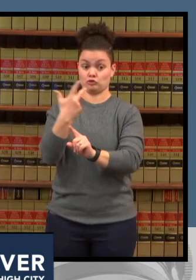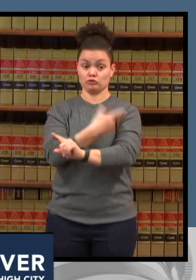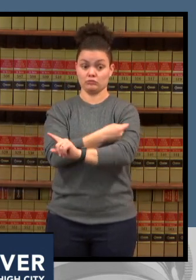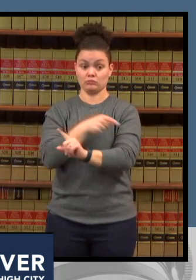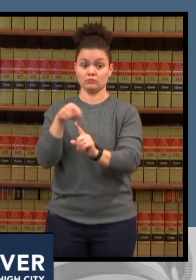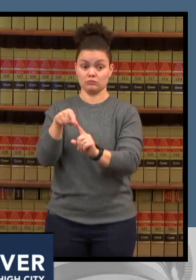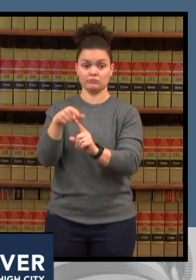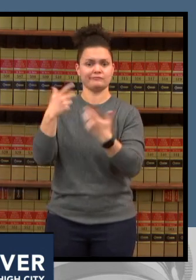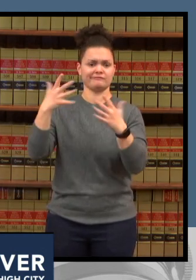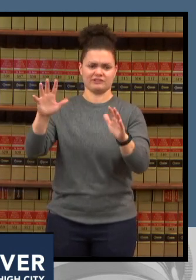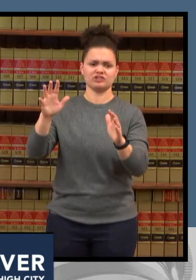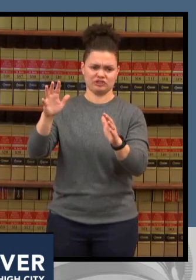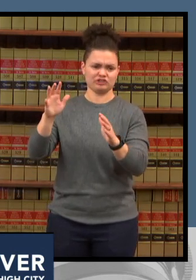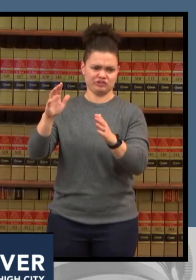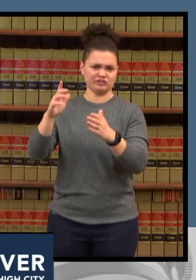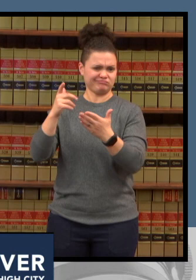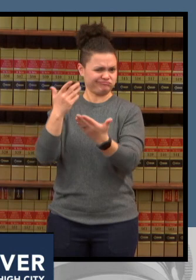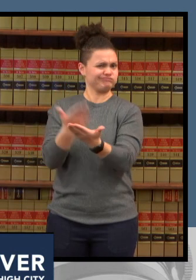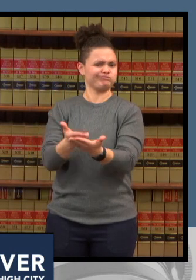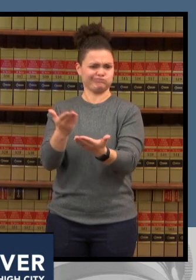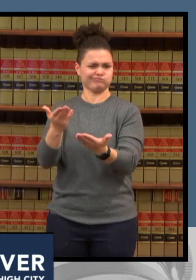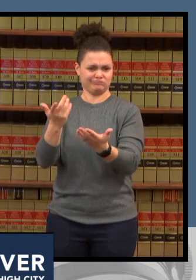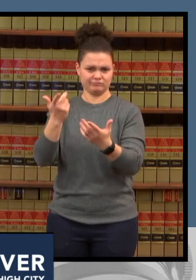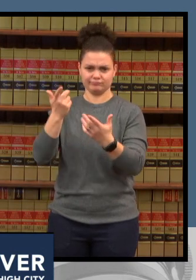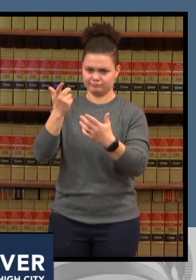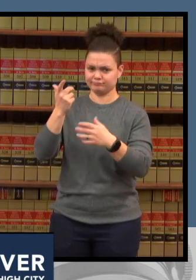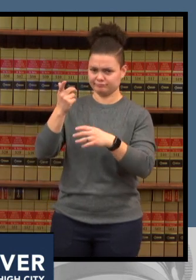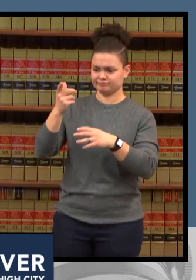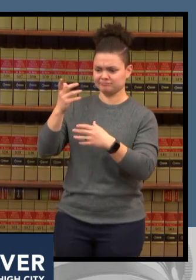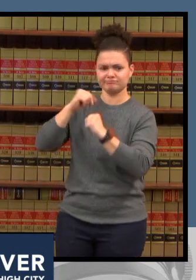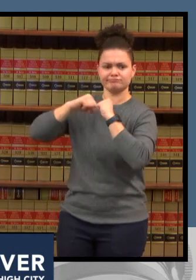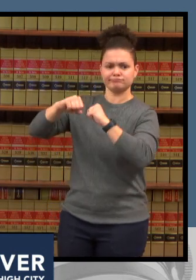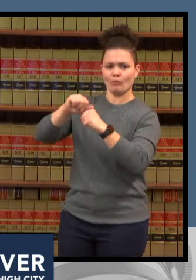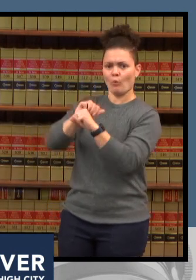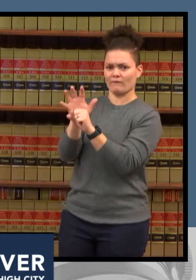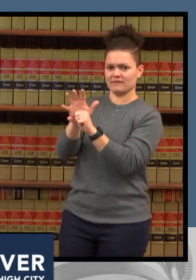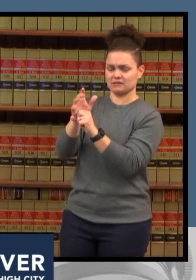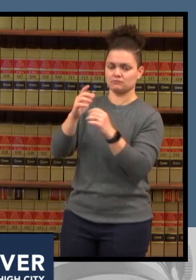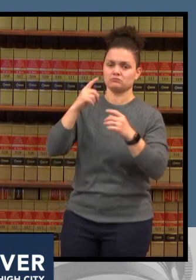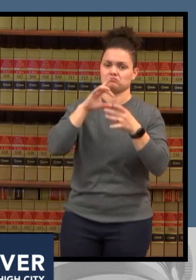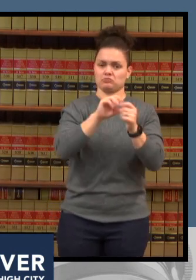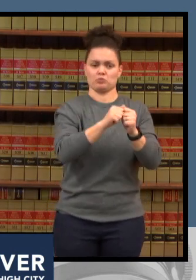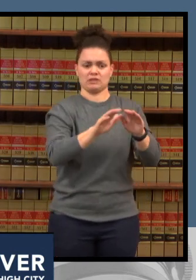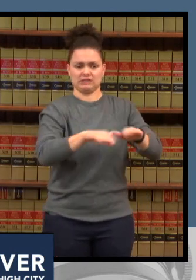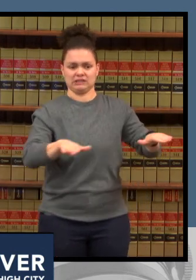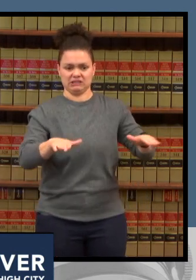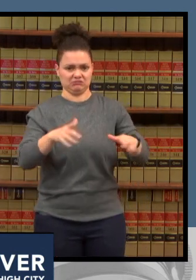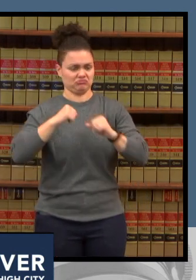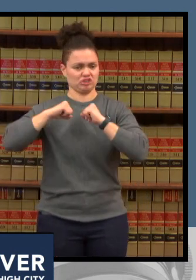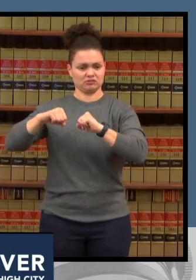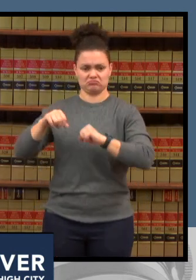this is one of the most effective vaccinations that has ever been produced and it's safe for kids